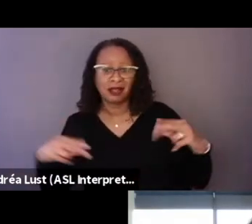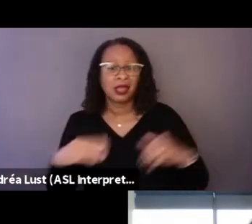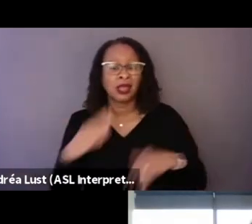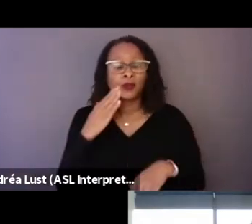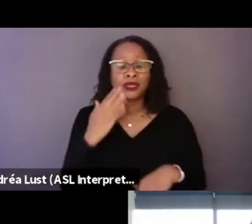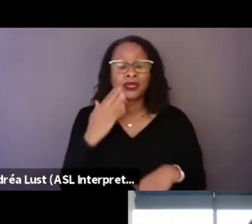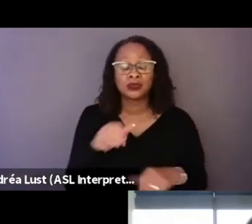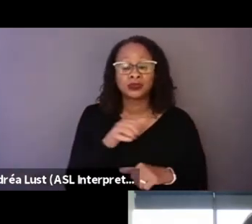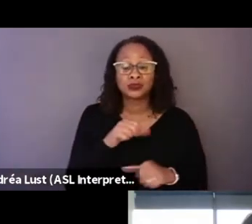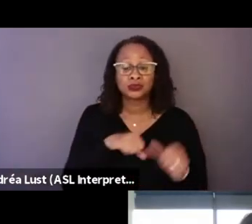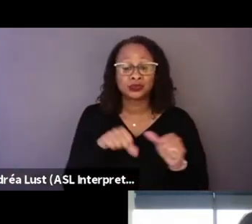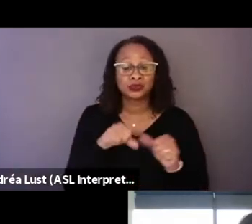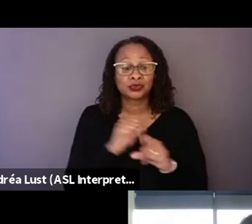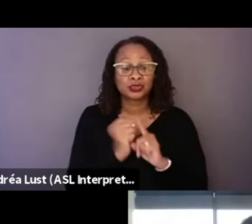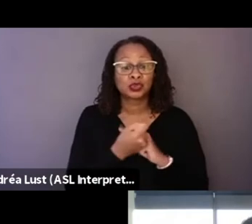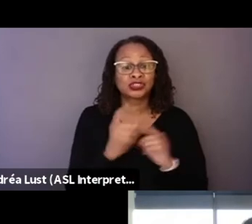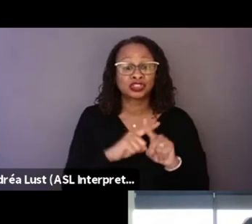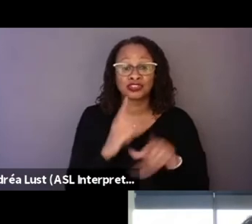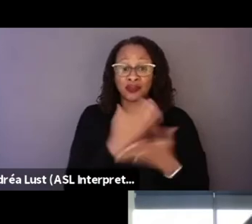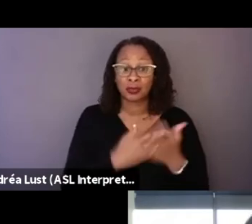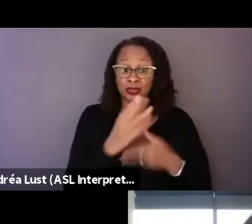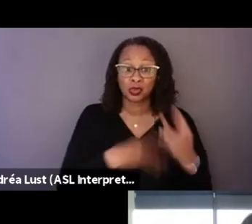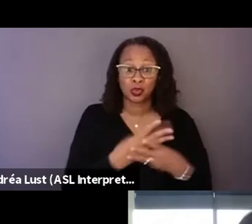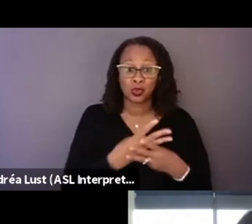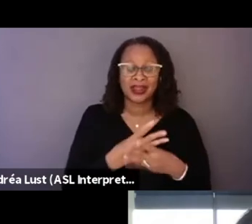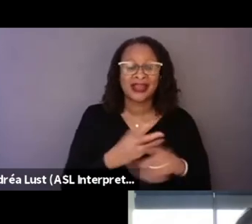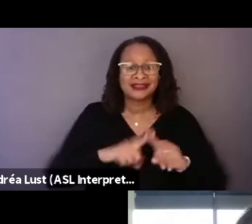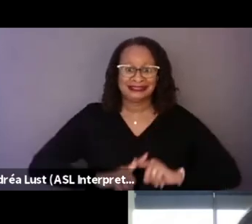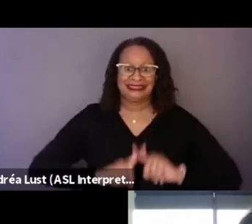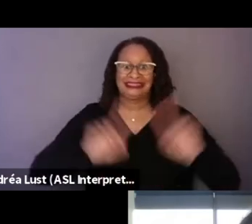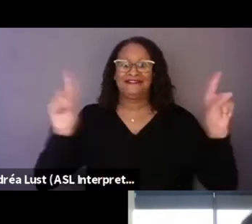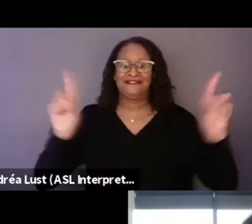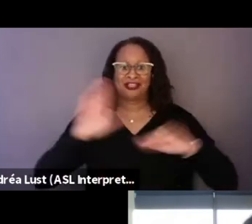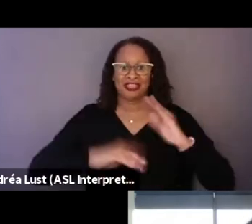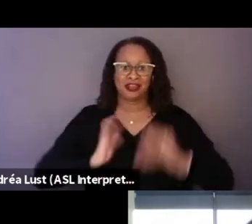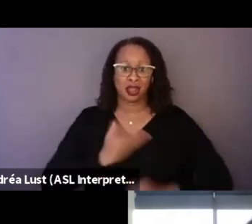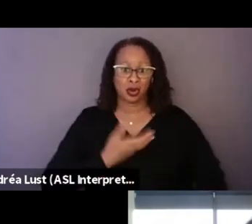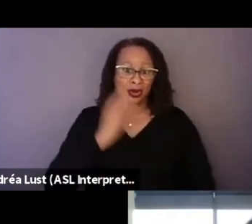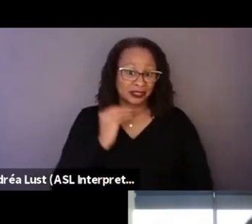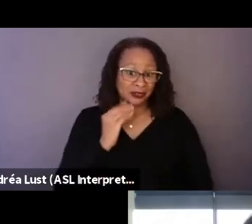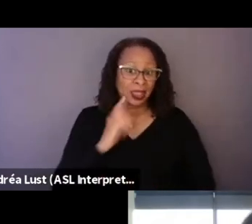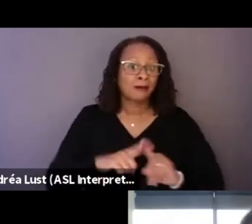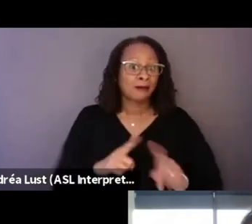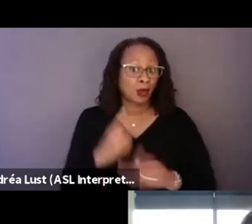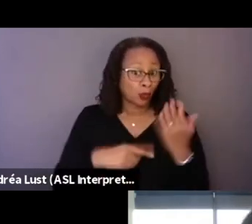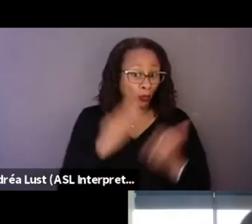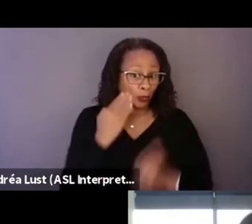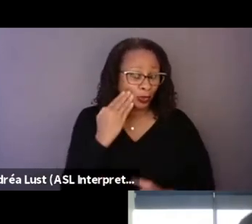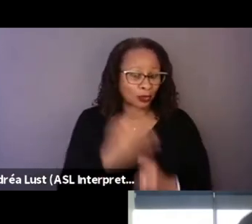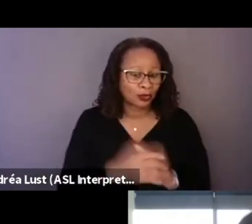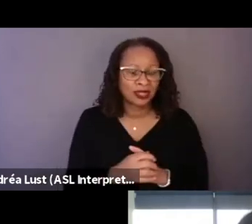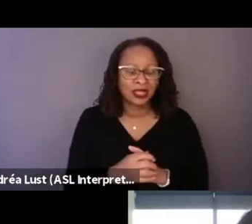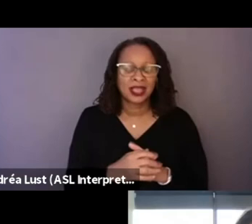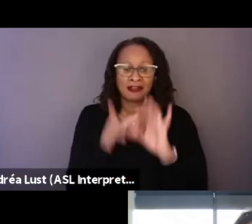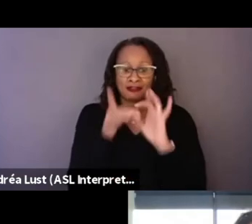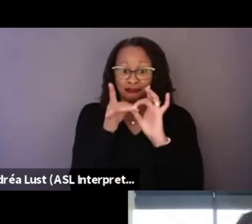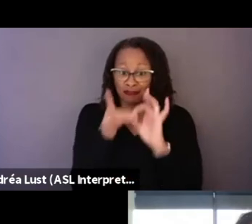in different parts of the world is completely different. But what we do know, is that the relationship between police